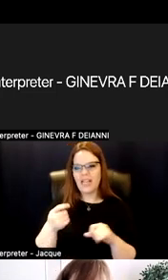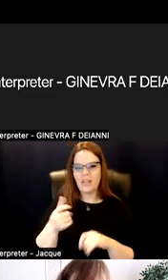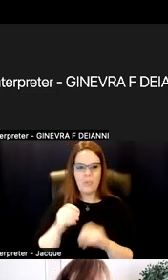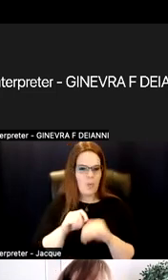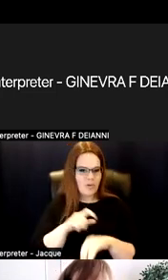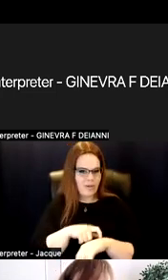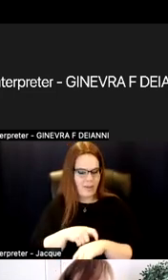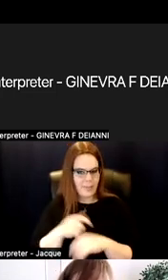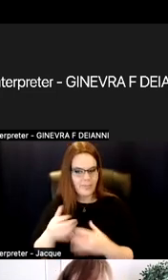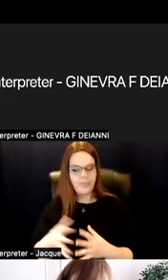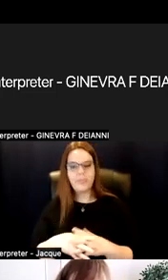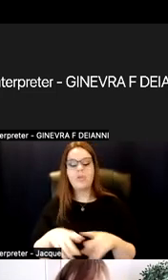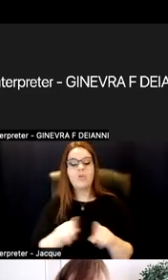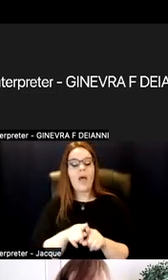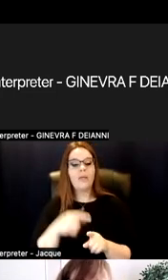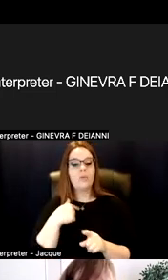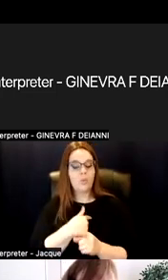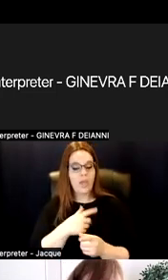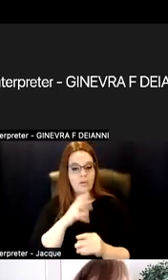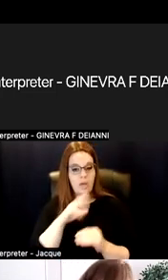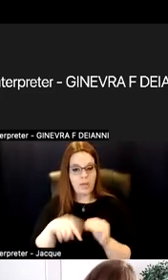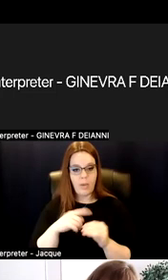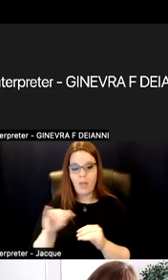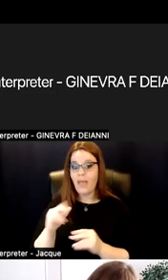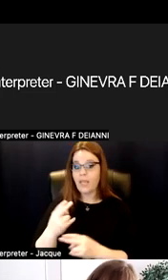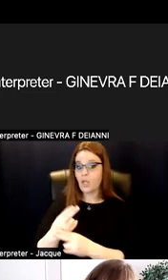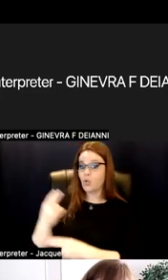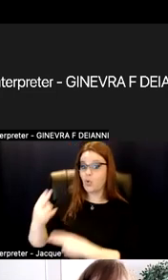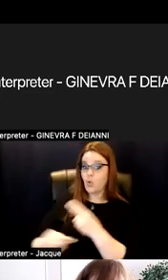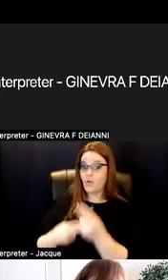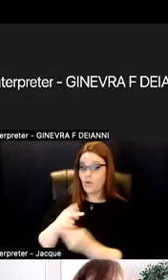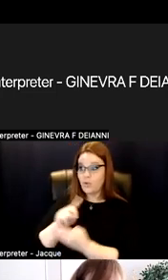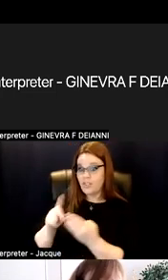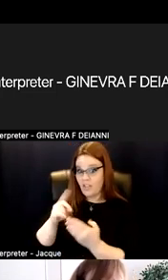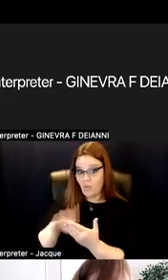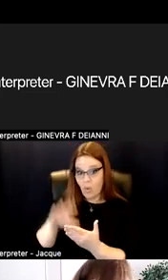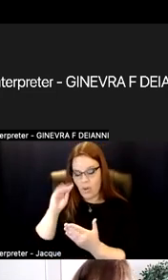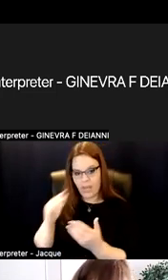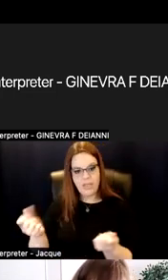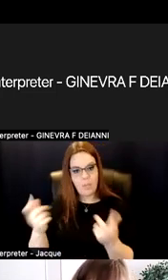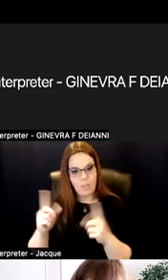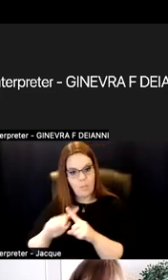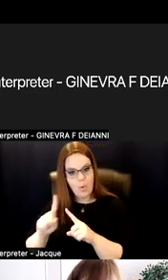So as we're talking about like in the universal design for learning the multiple modalities of things that